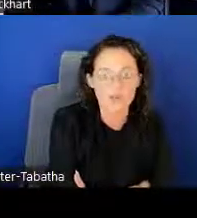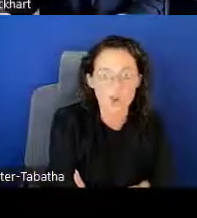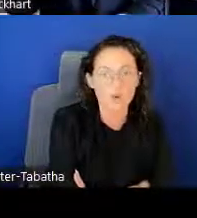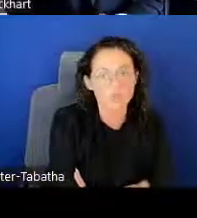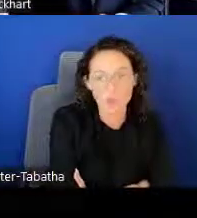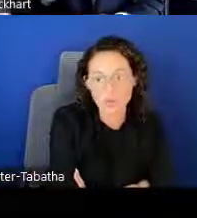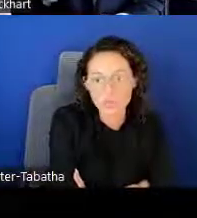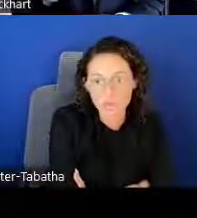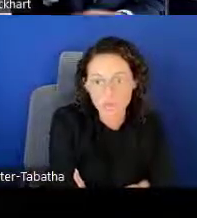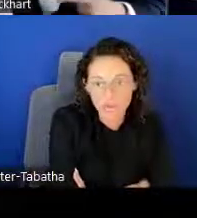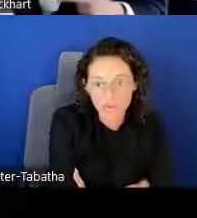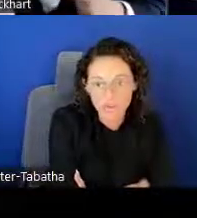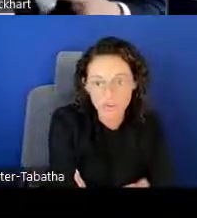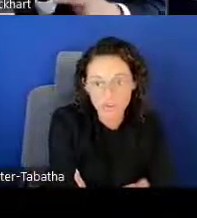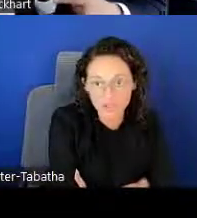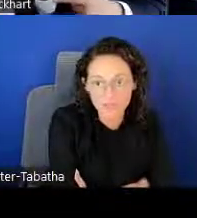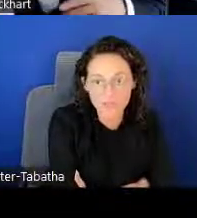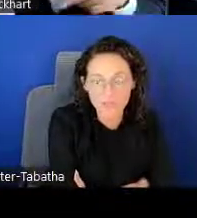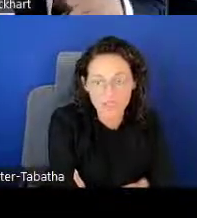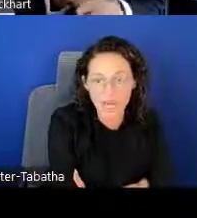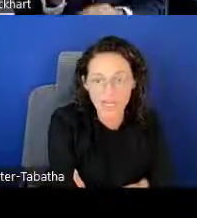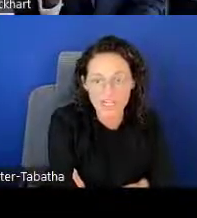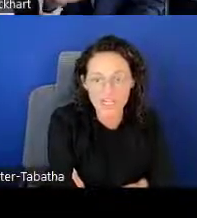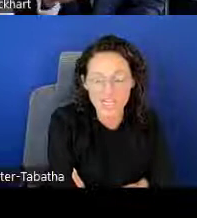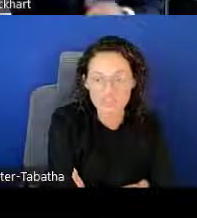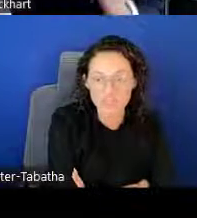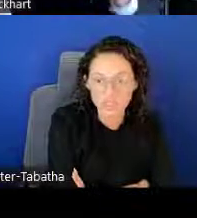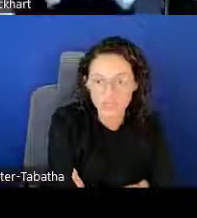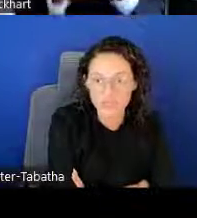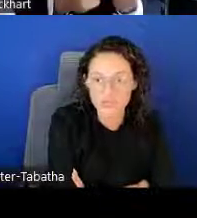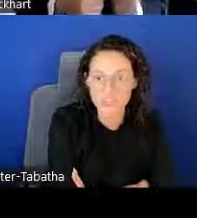So loans we will not cover? Noneducational loans.